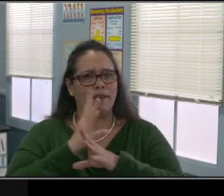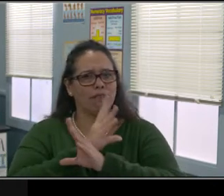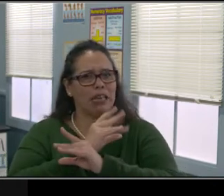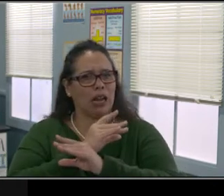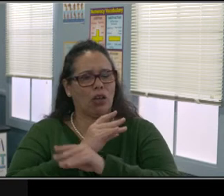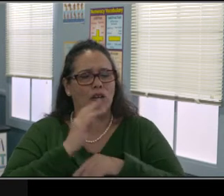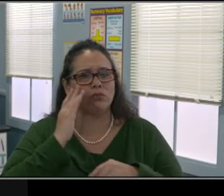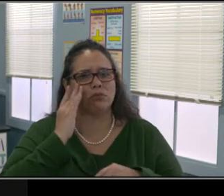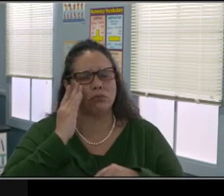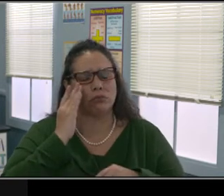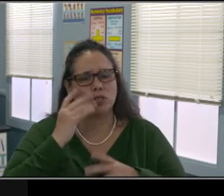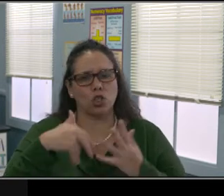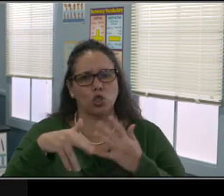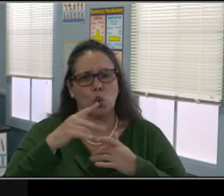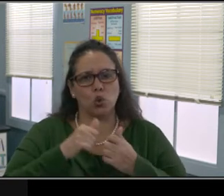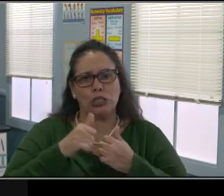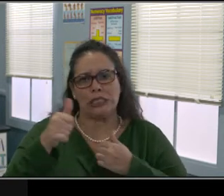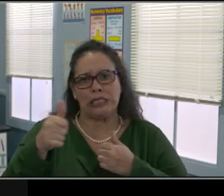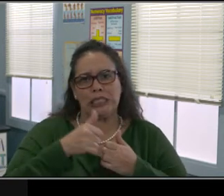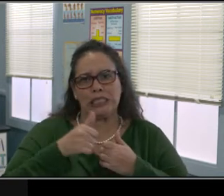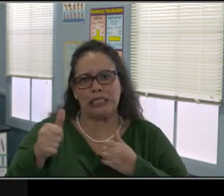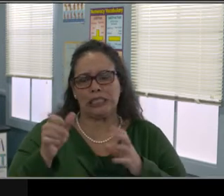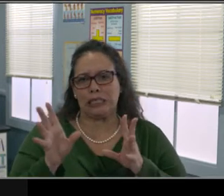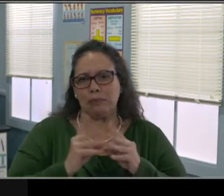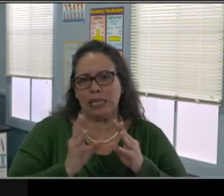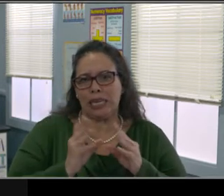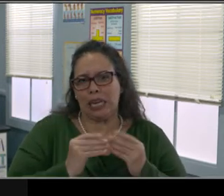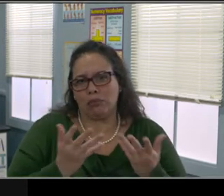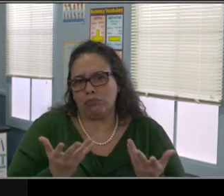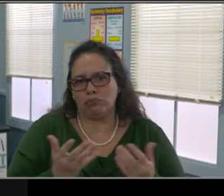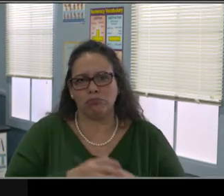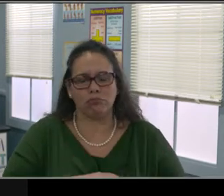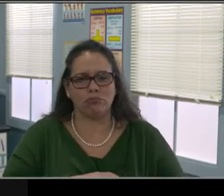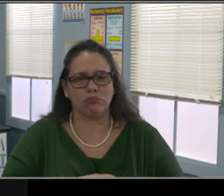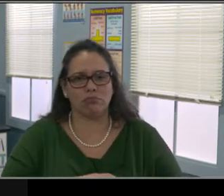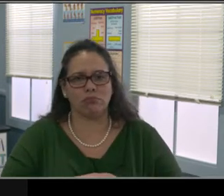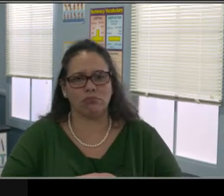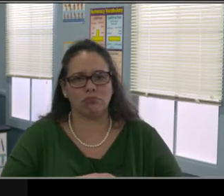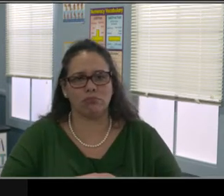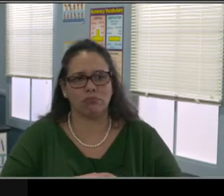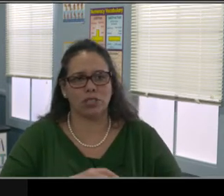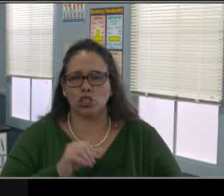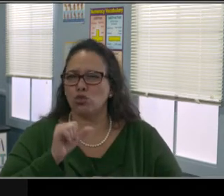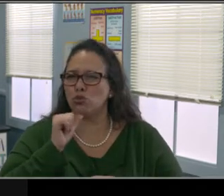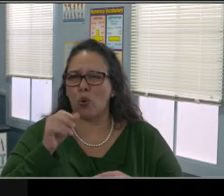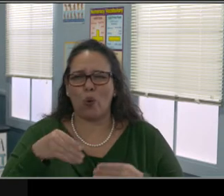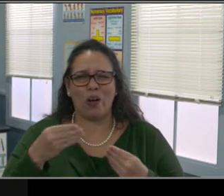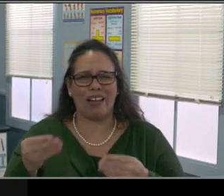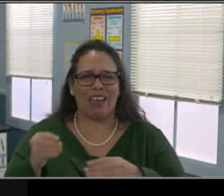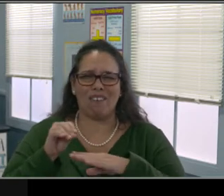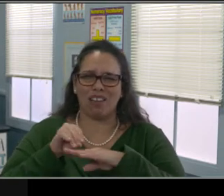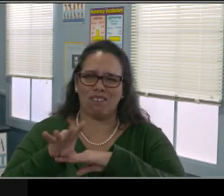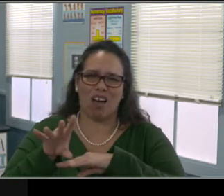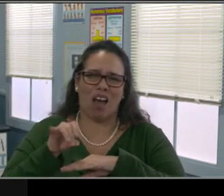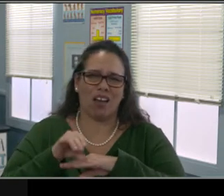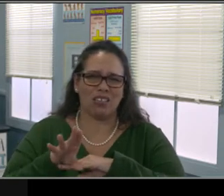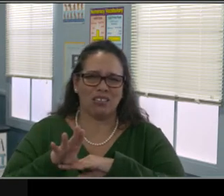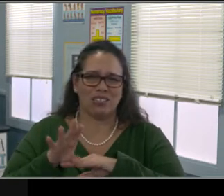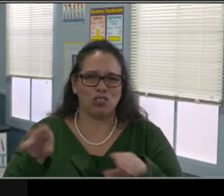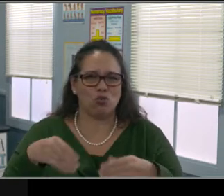I'm going to be observing them, okay? Observing them. And I should know what my child's language is